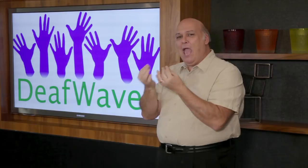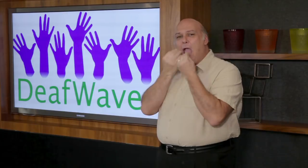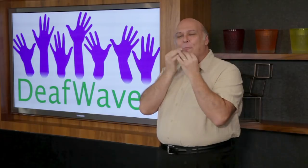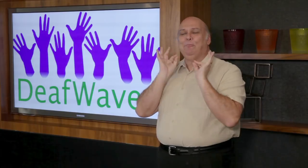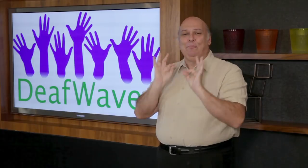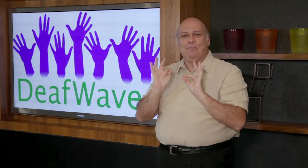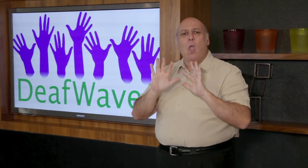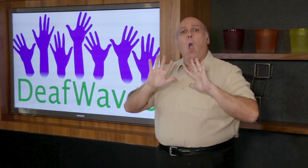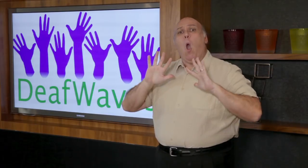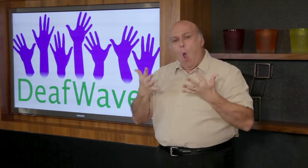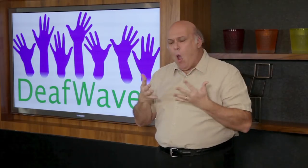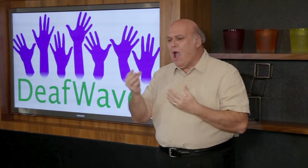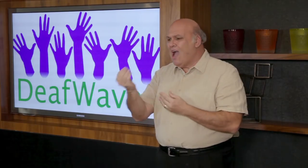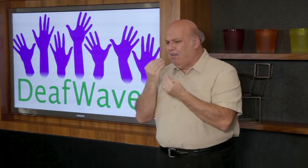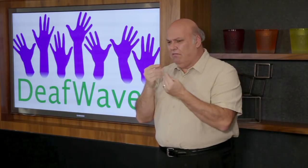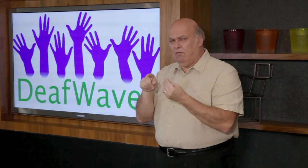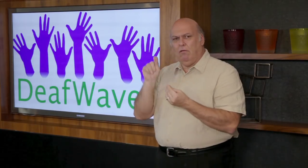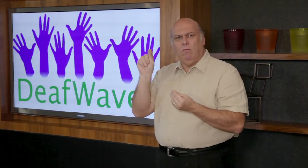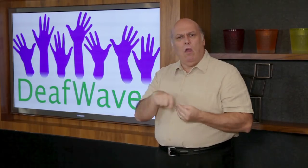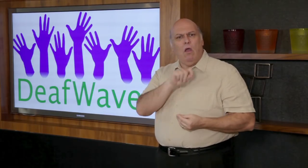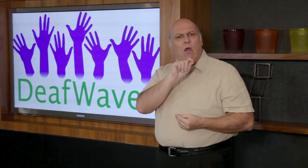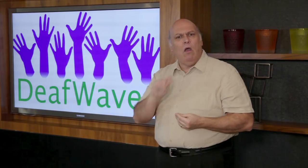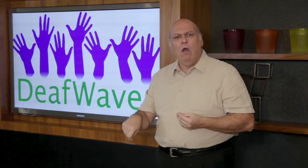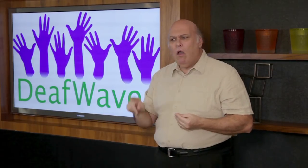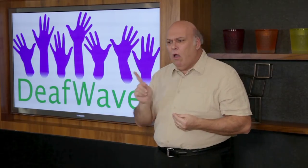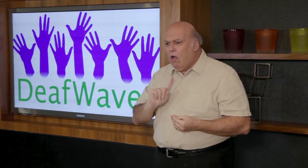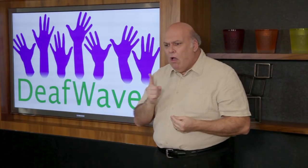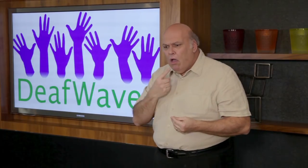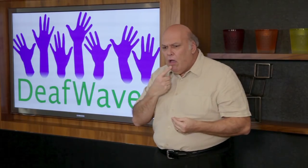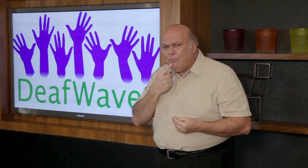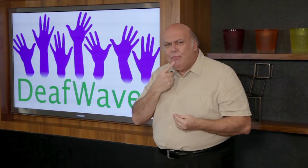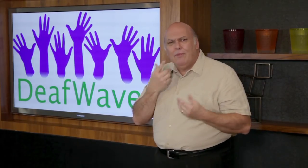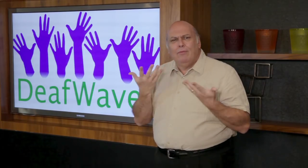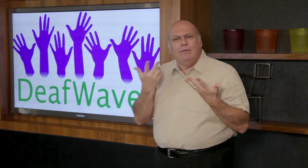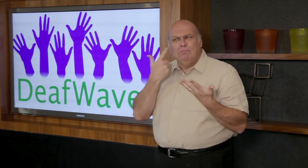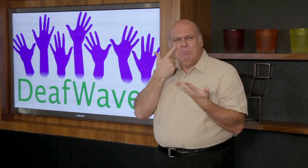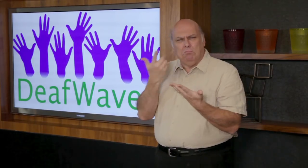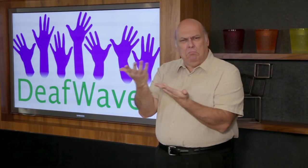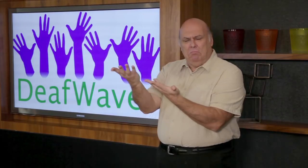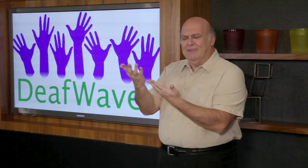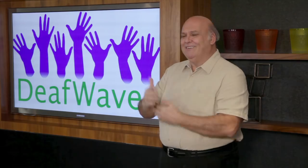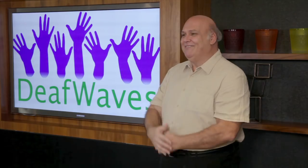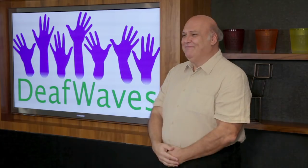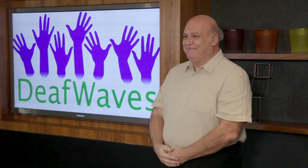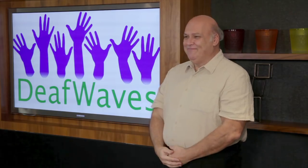you order, or does it taste different from what you had ordered? Let's see more on this topic.